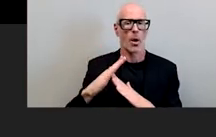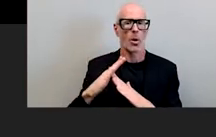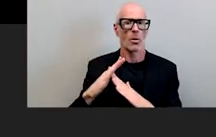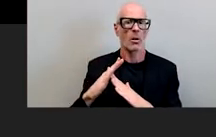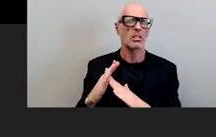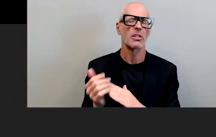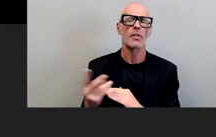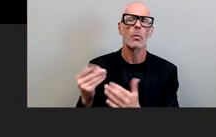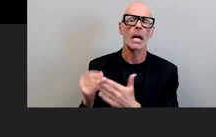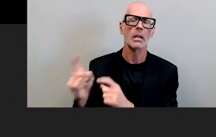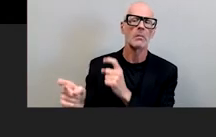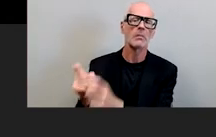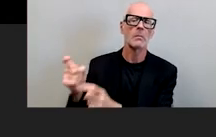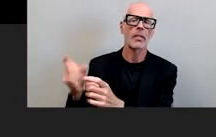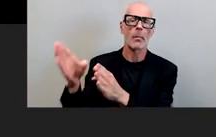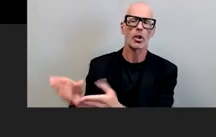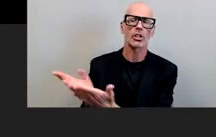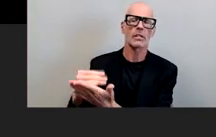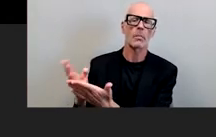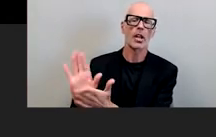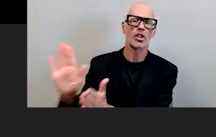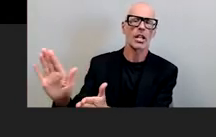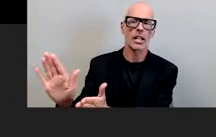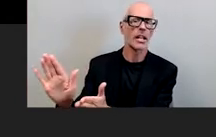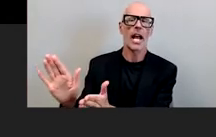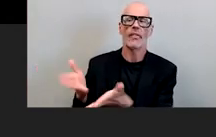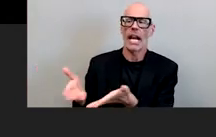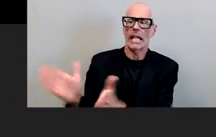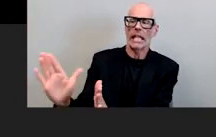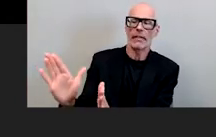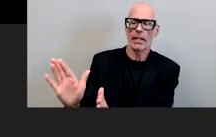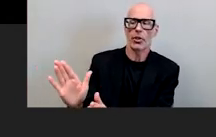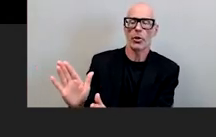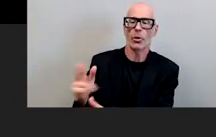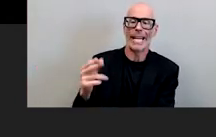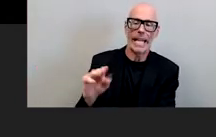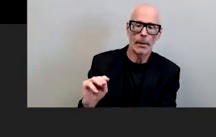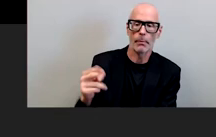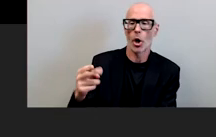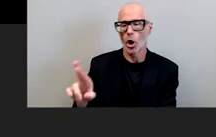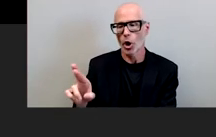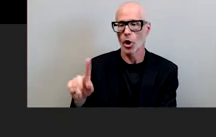dollars in that person's budget and leave it to him her or them to do all the diversity work for